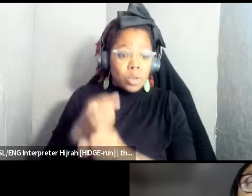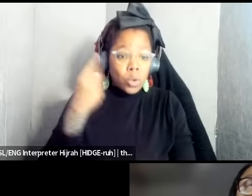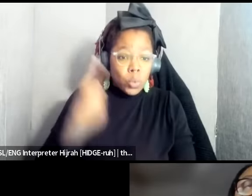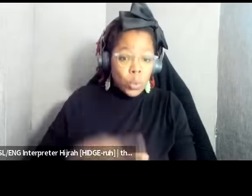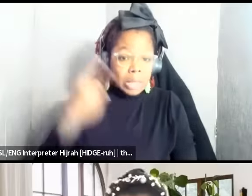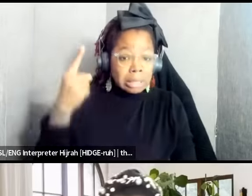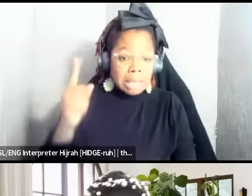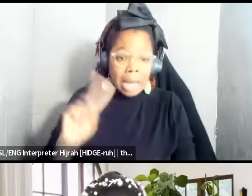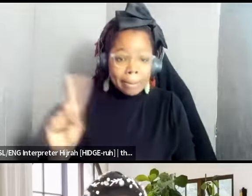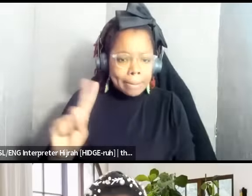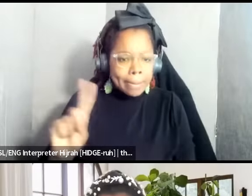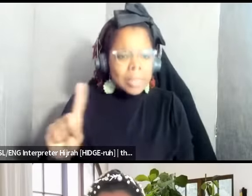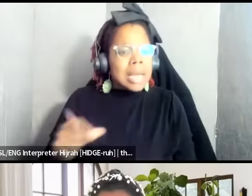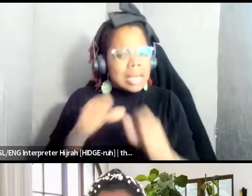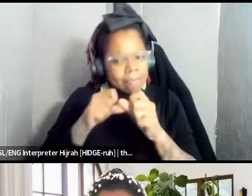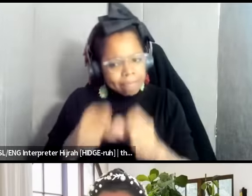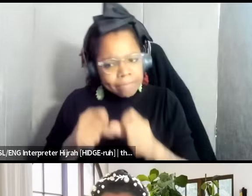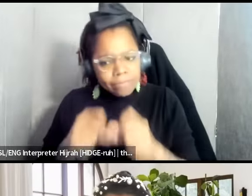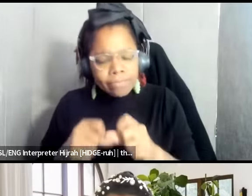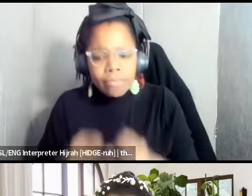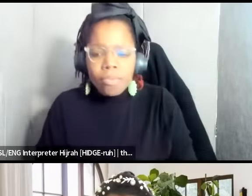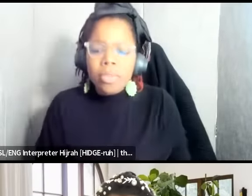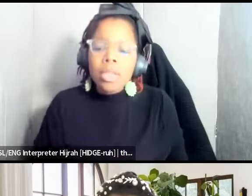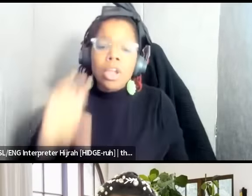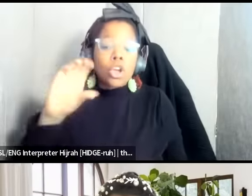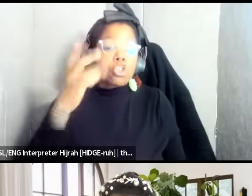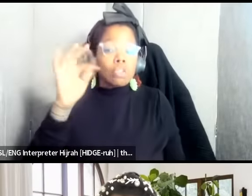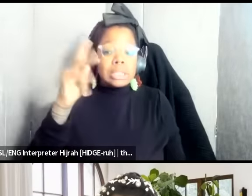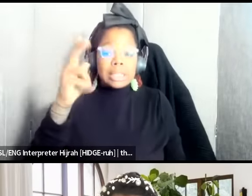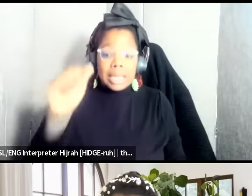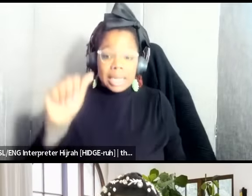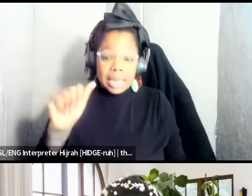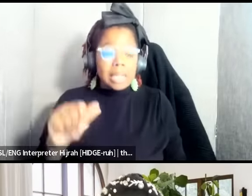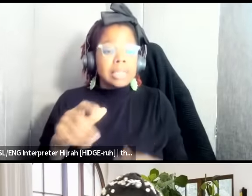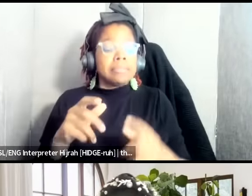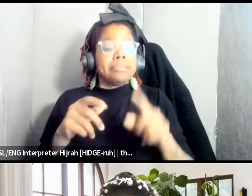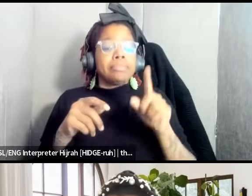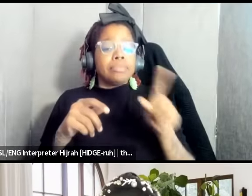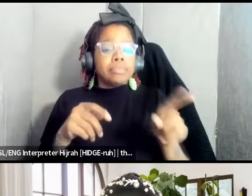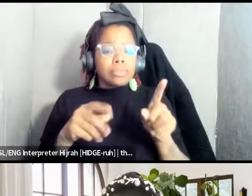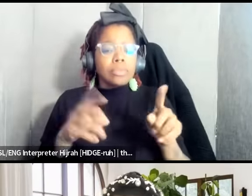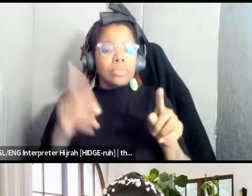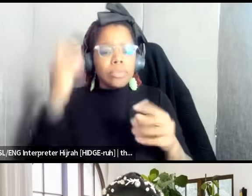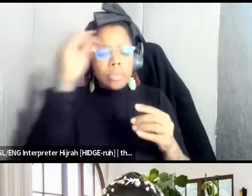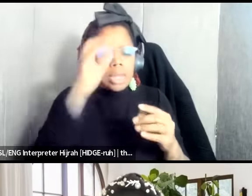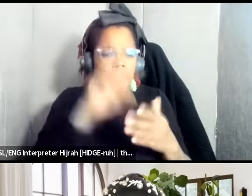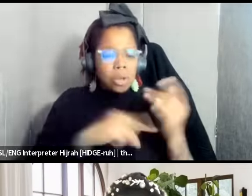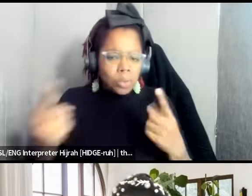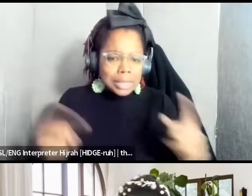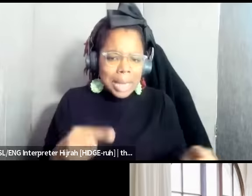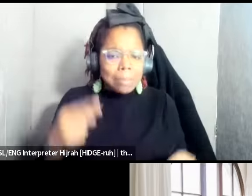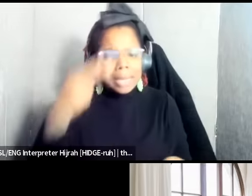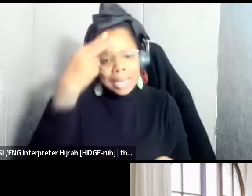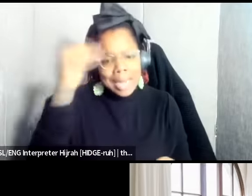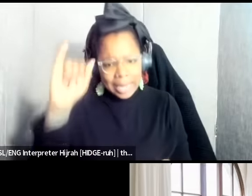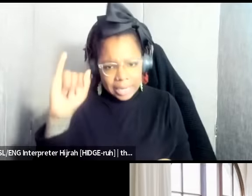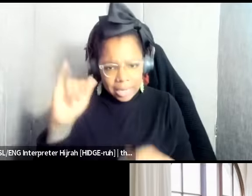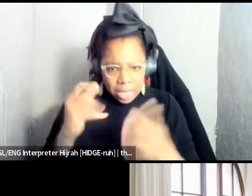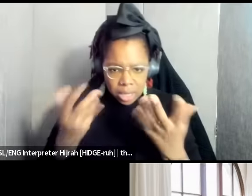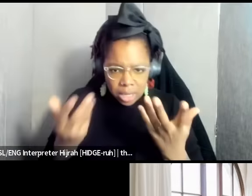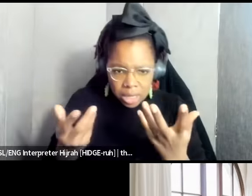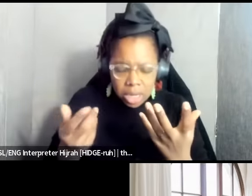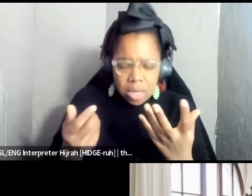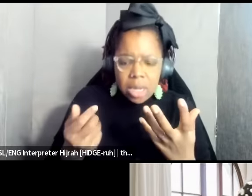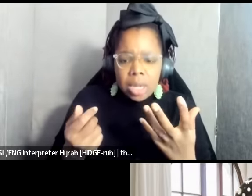conversation as we focus around thinking about what's happening in Haiti um I really appreciate